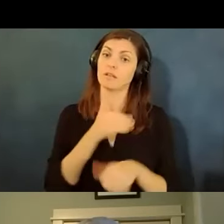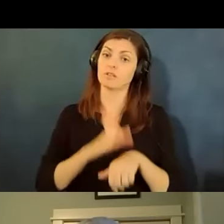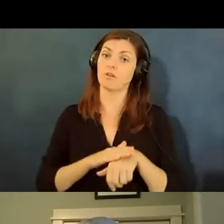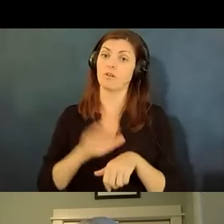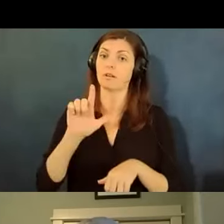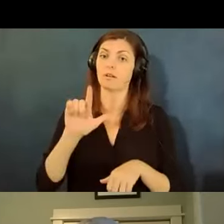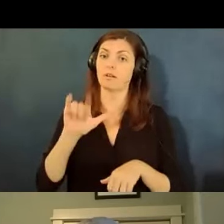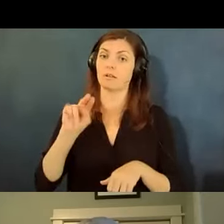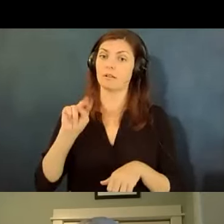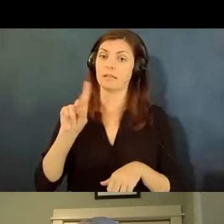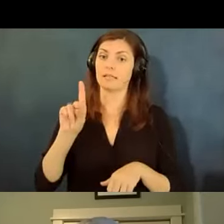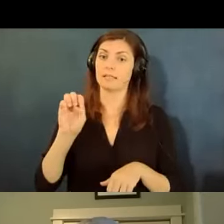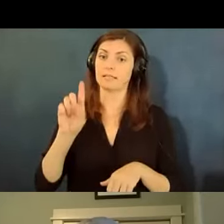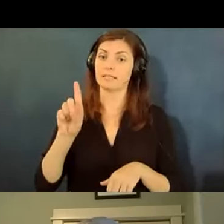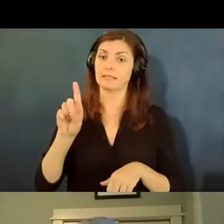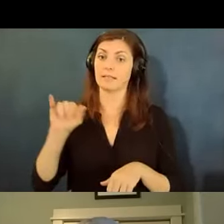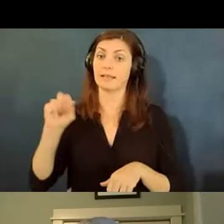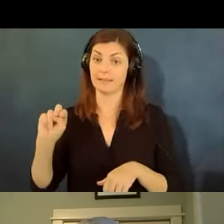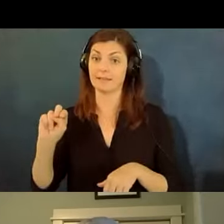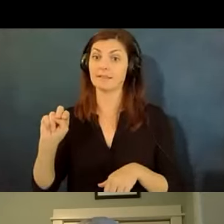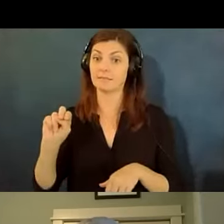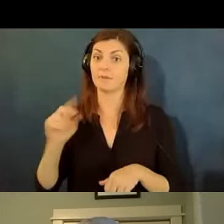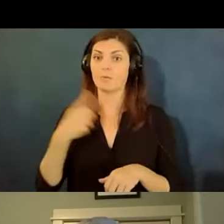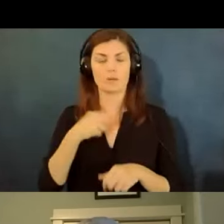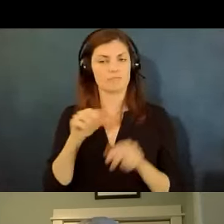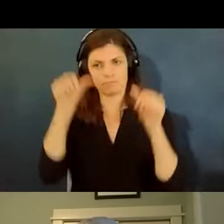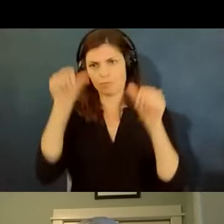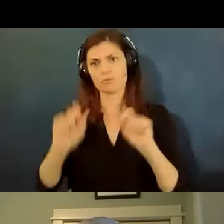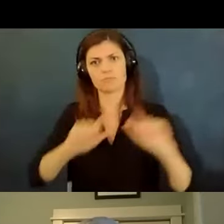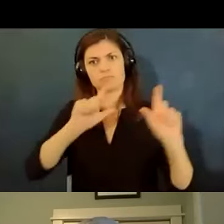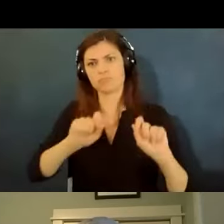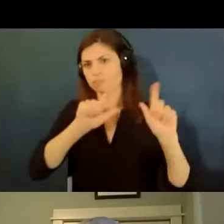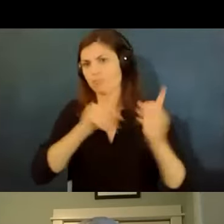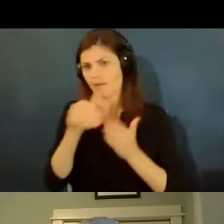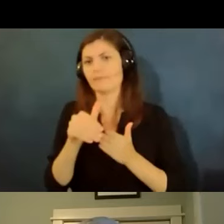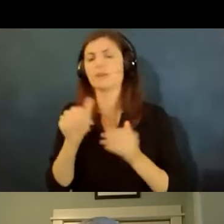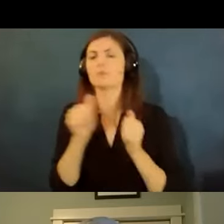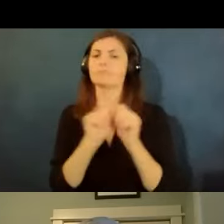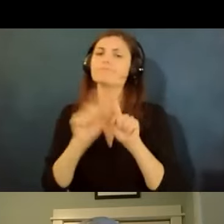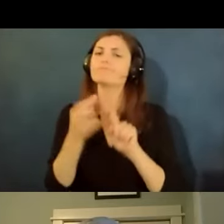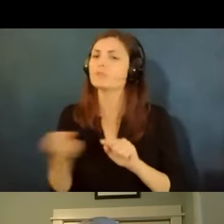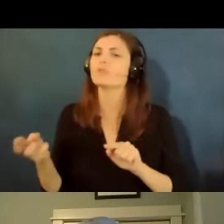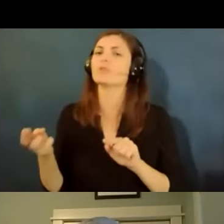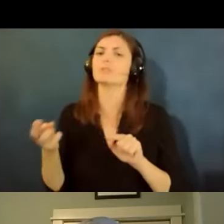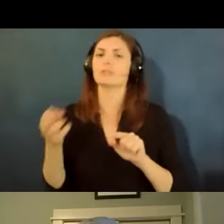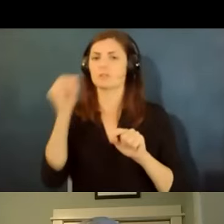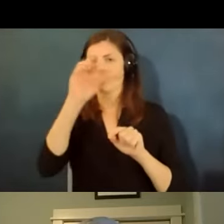pretty frequently with a lot of good resources um and links to upcoming programs okay i'm gonna